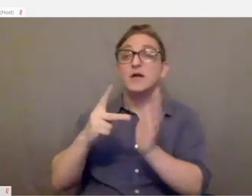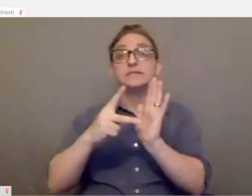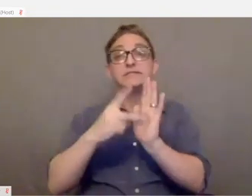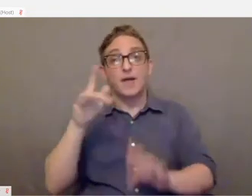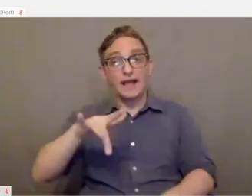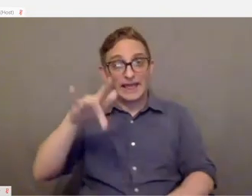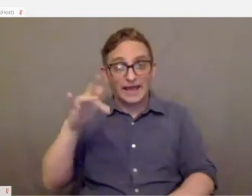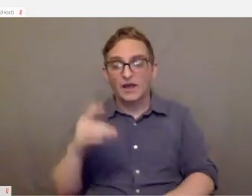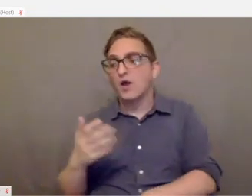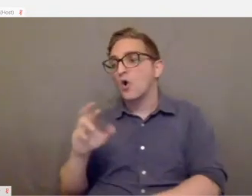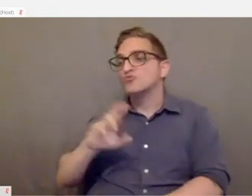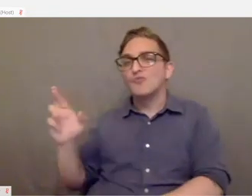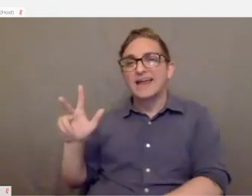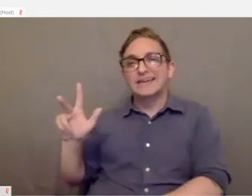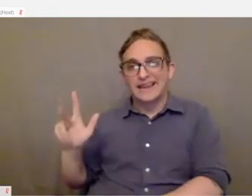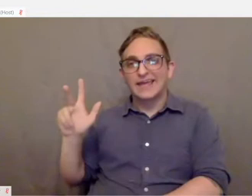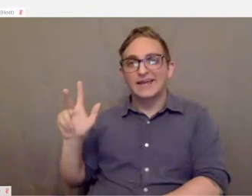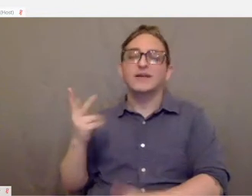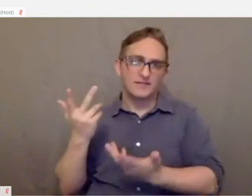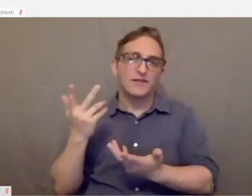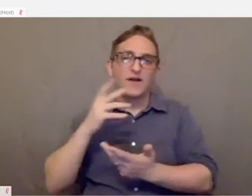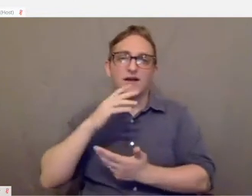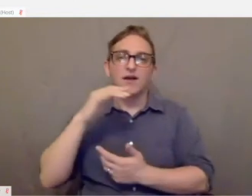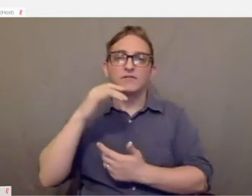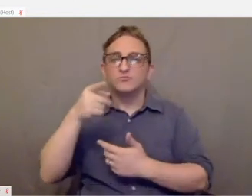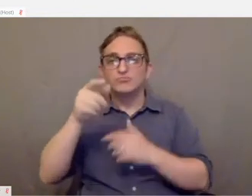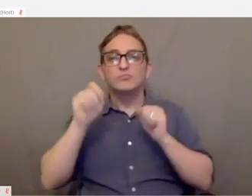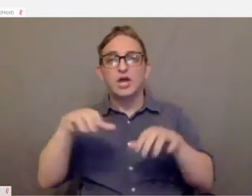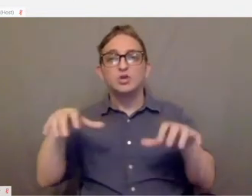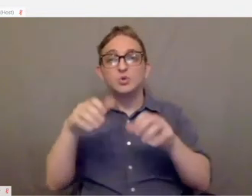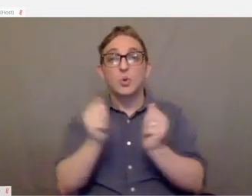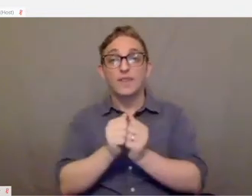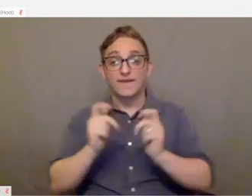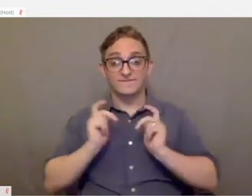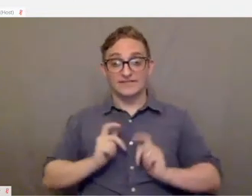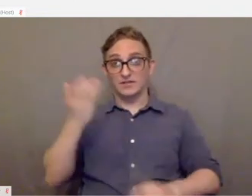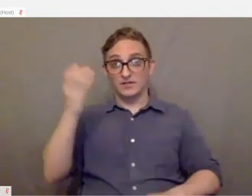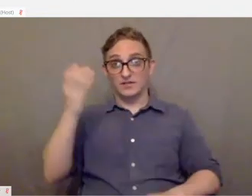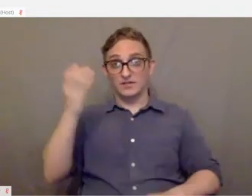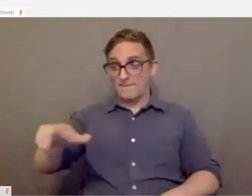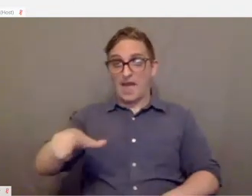the things that you expect to do with a physical mouse you can do using your voice.